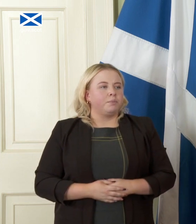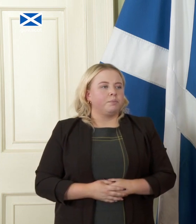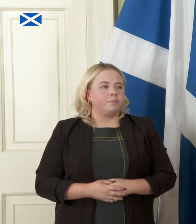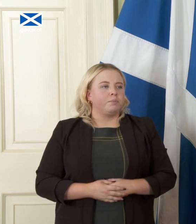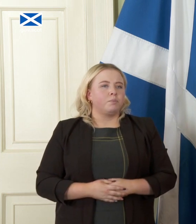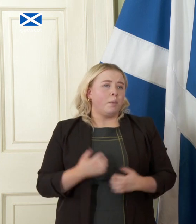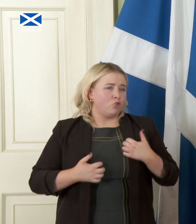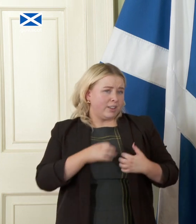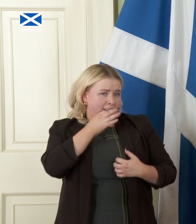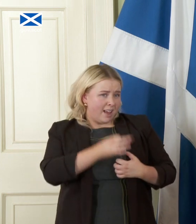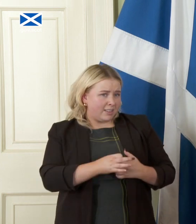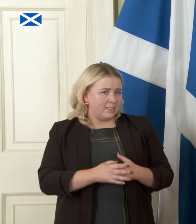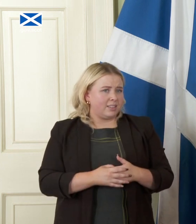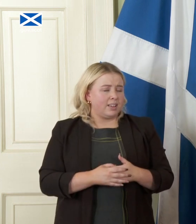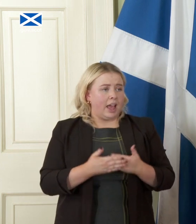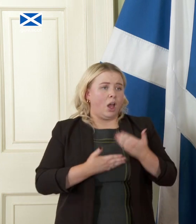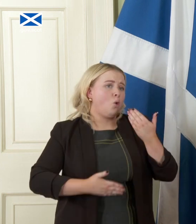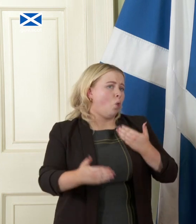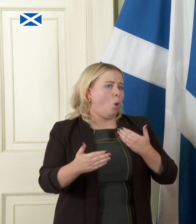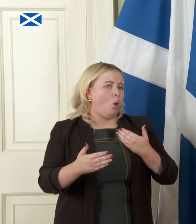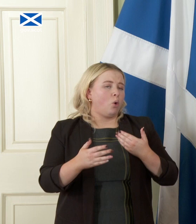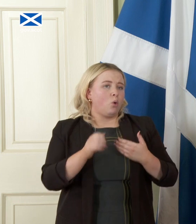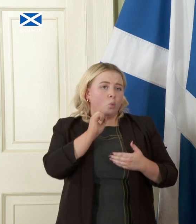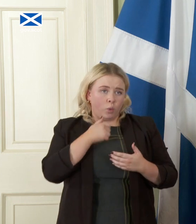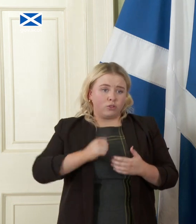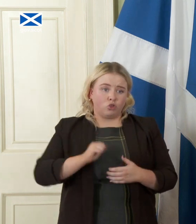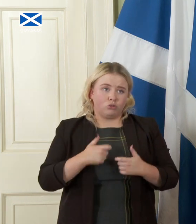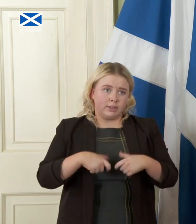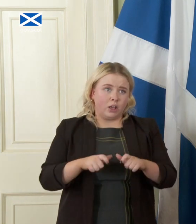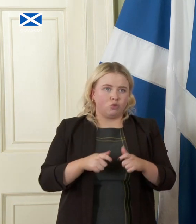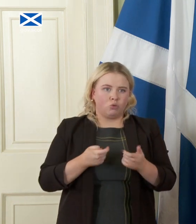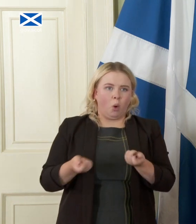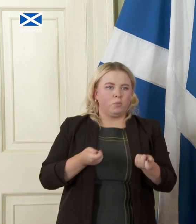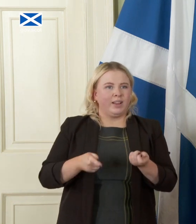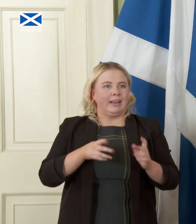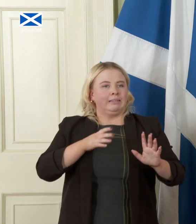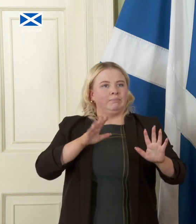First Minister is how long would Scotland continue to operate in that vulnerable position